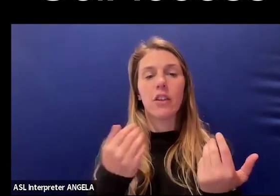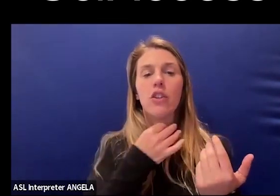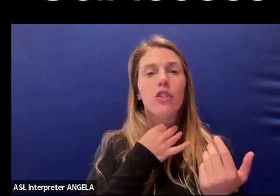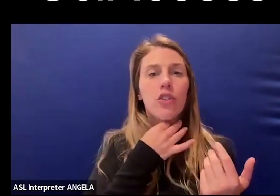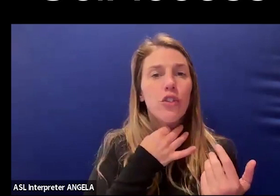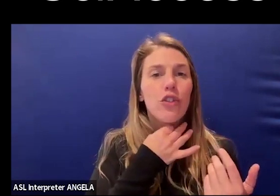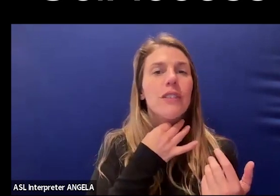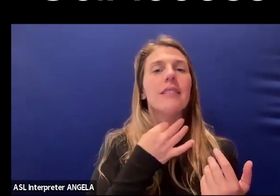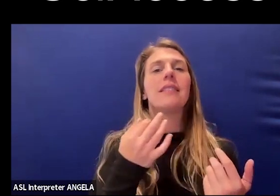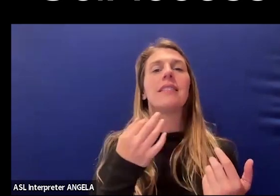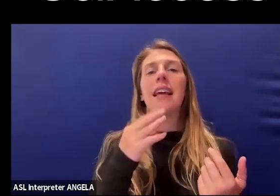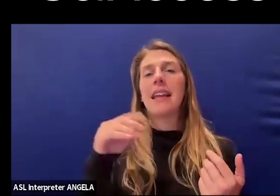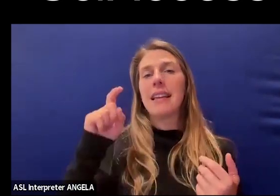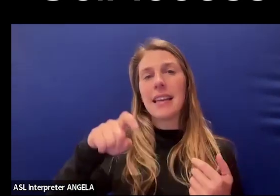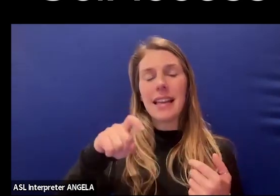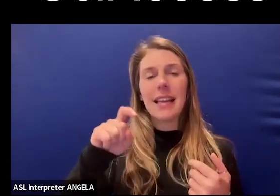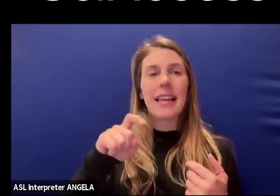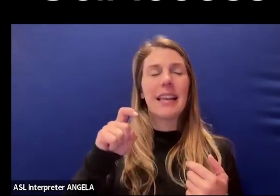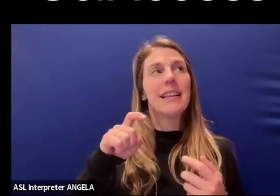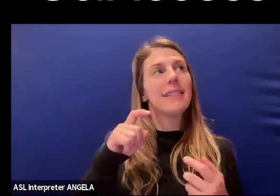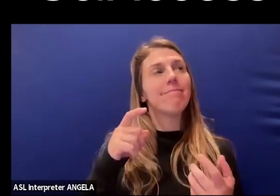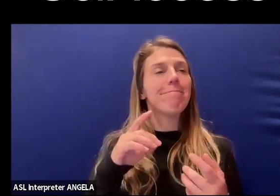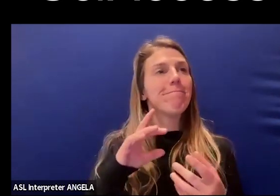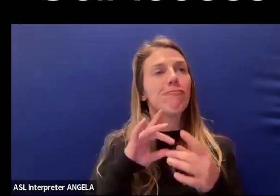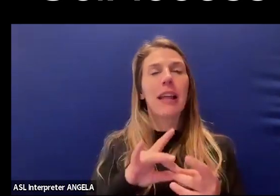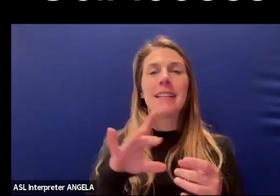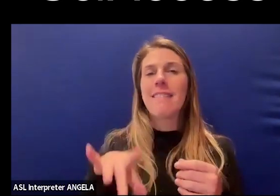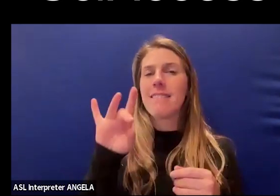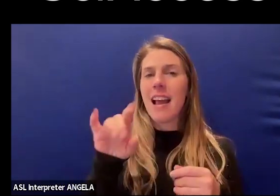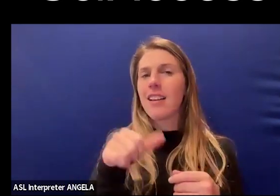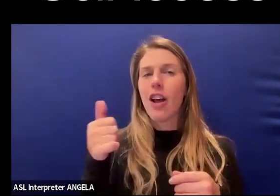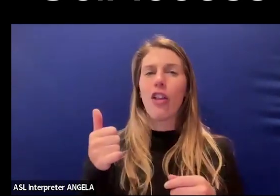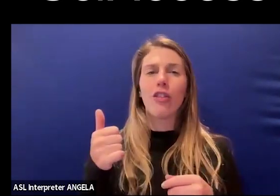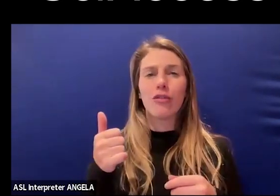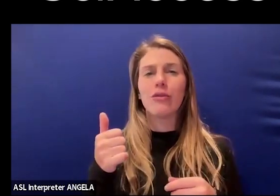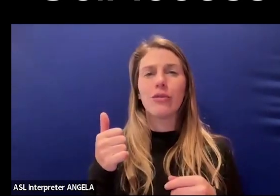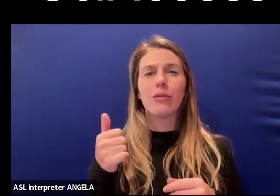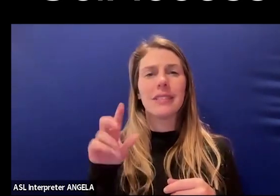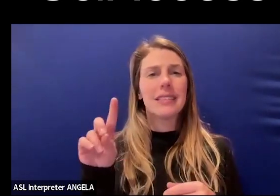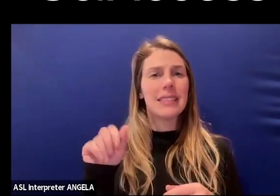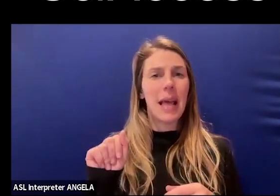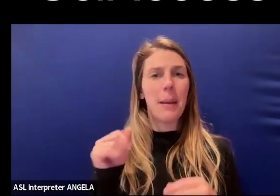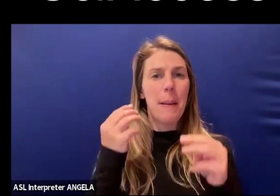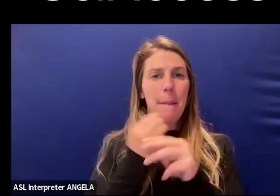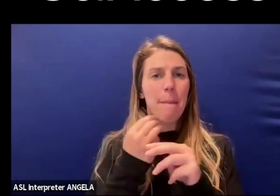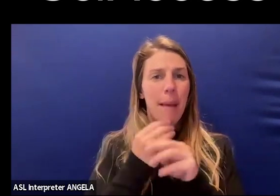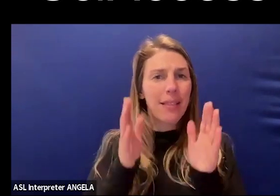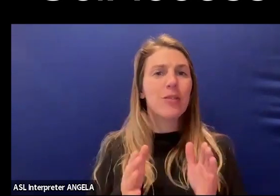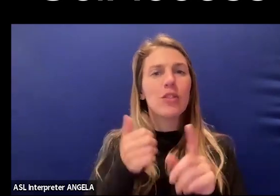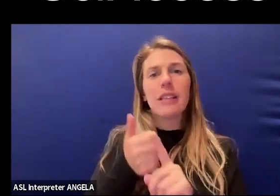and a need for finding others, other disabled mathematicians to connect with,